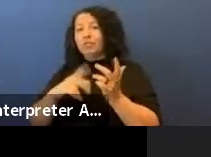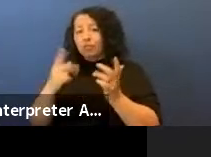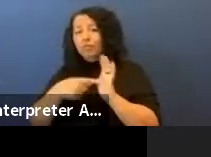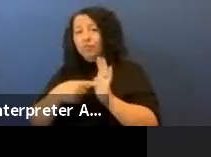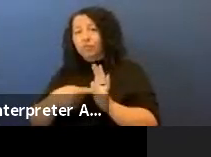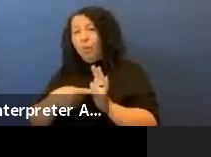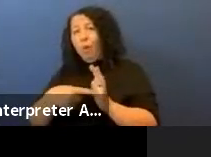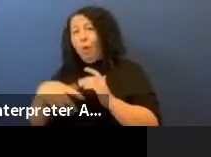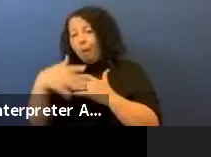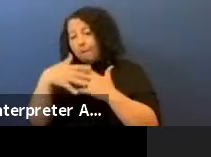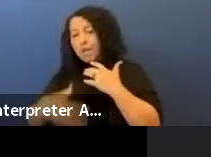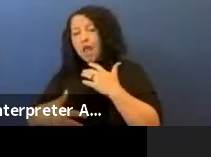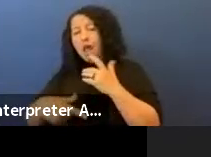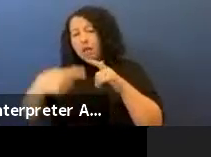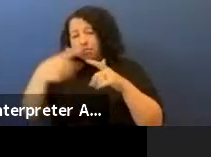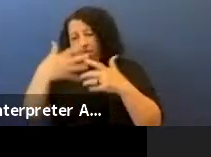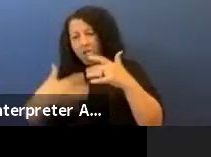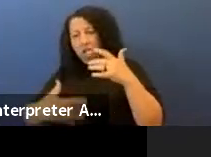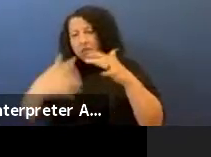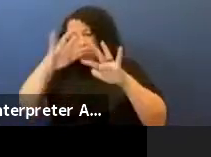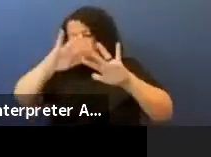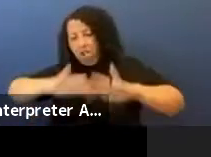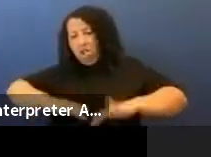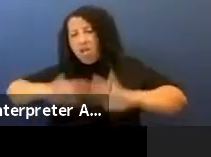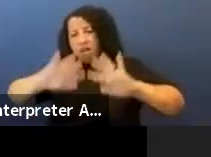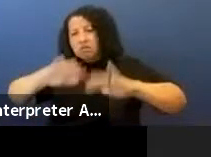That's what happened with Jacob Blake,